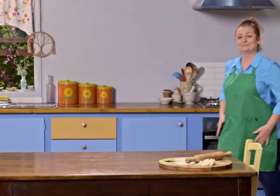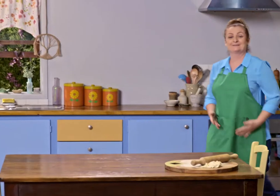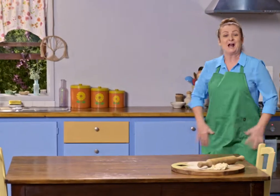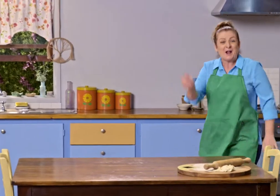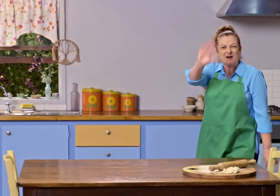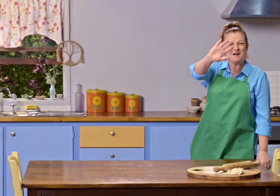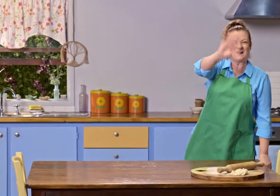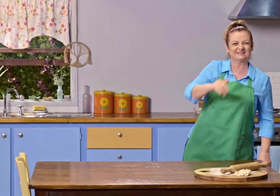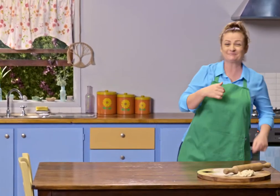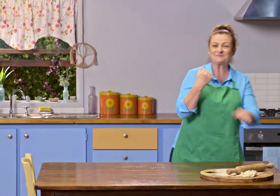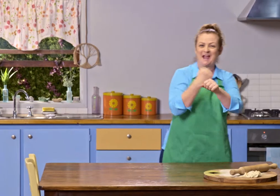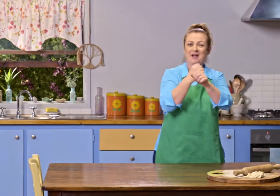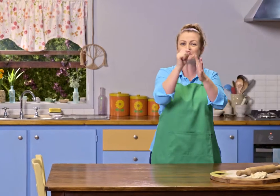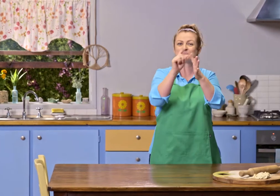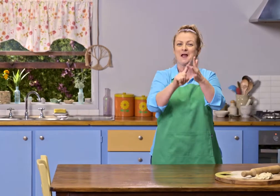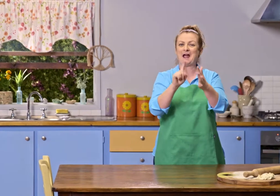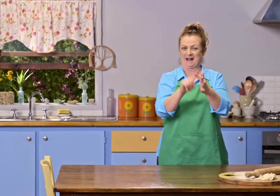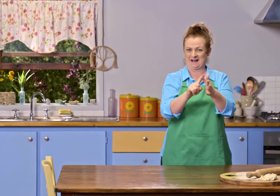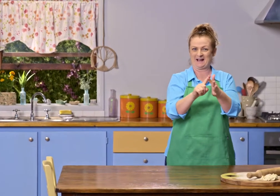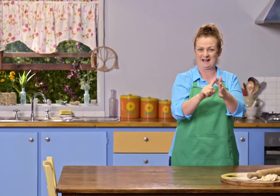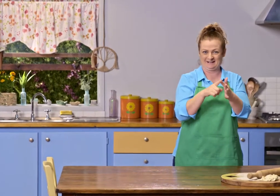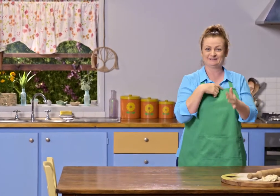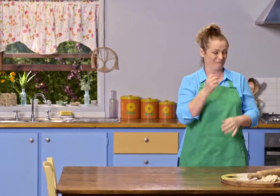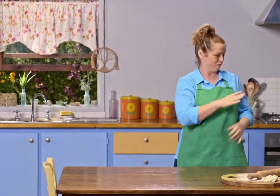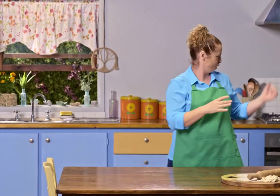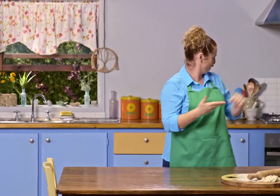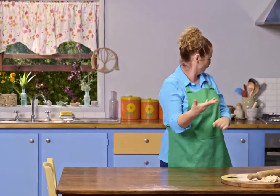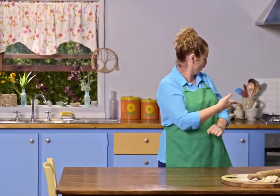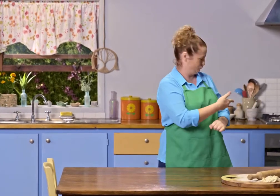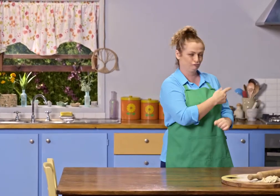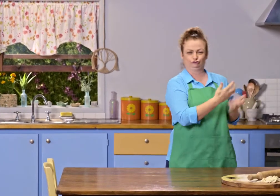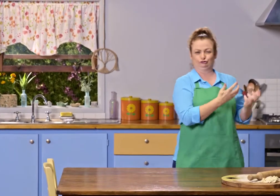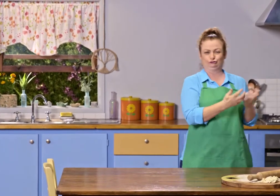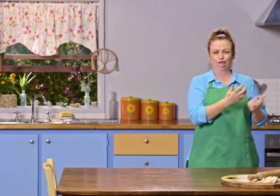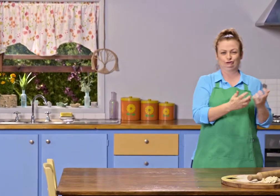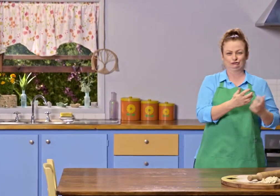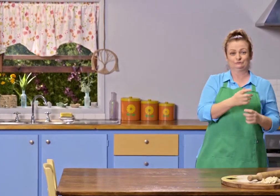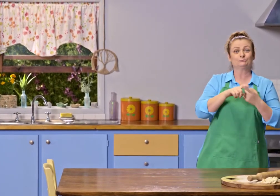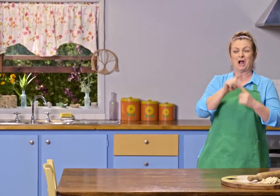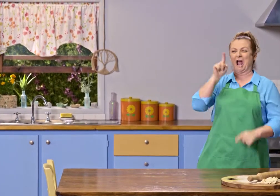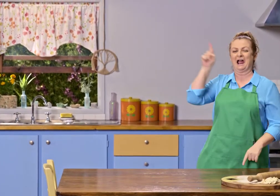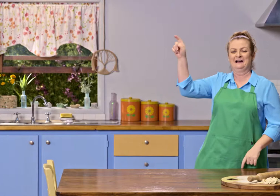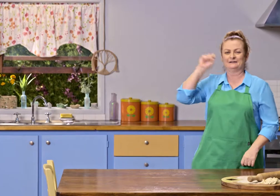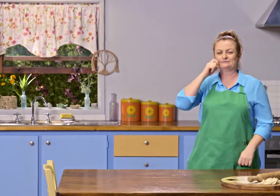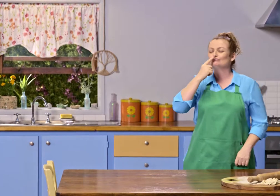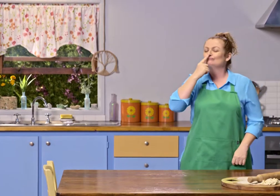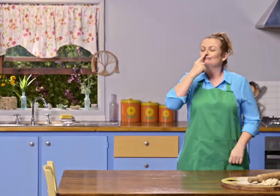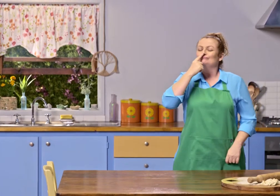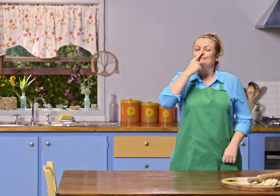Oh, hello, everyone. I've just made a pie, and I've put it in the over to bake. I know that Possum is going to smell it baking